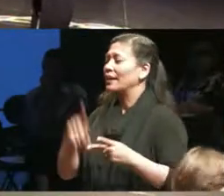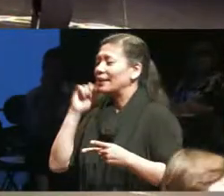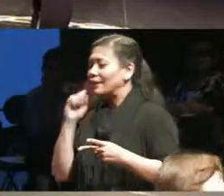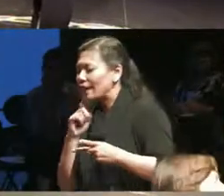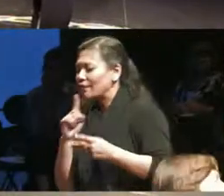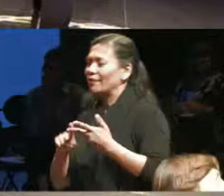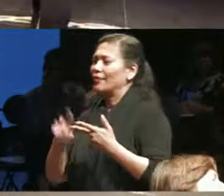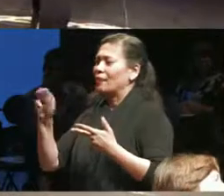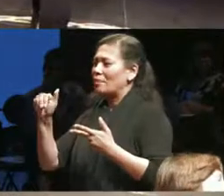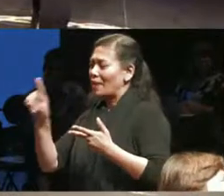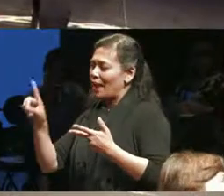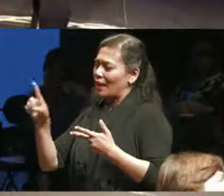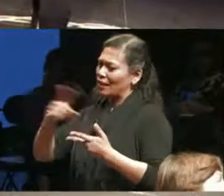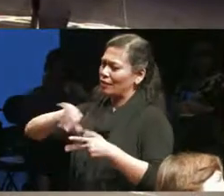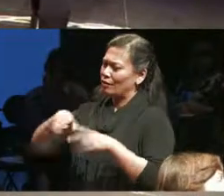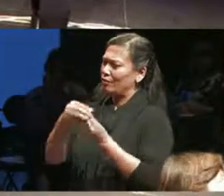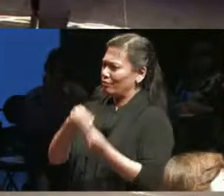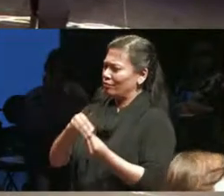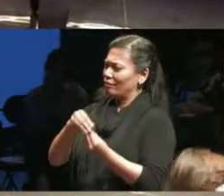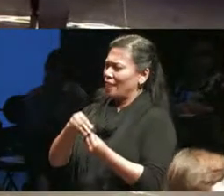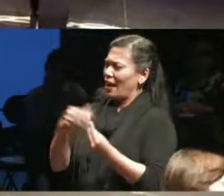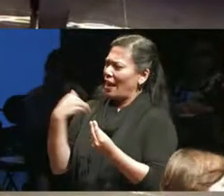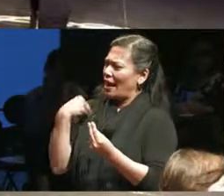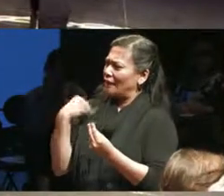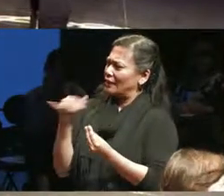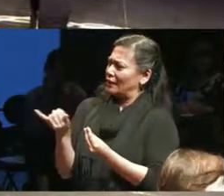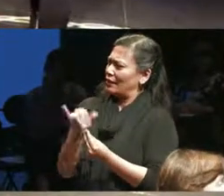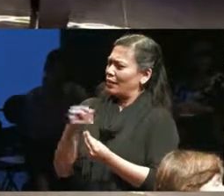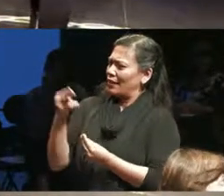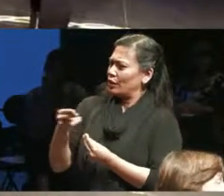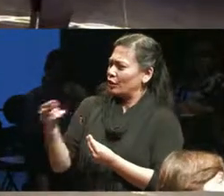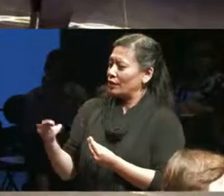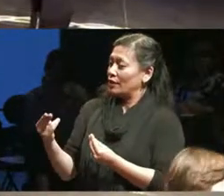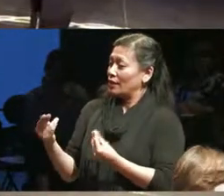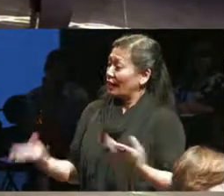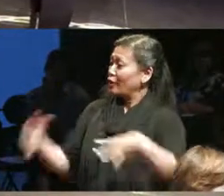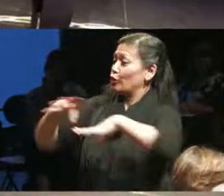share a history with our intersecting which is an intersecting history of